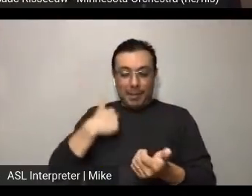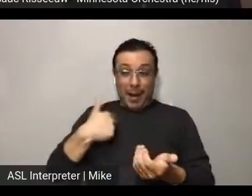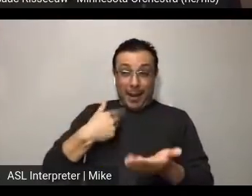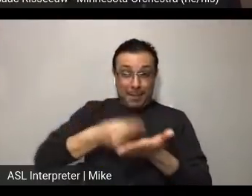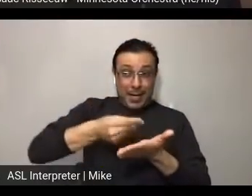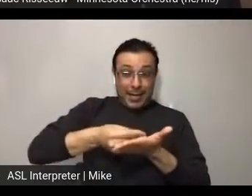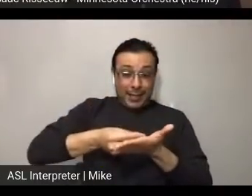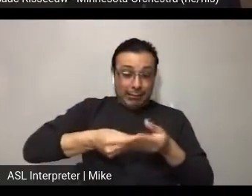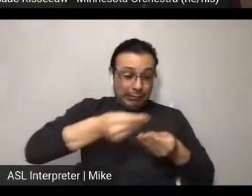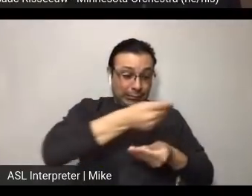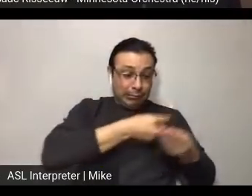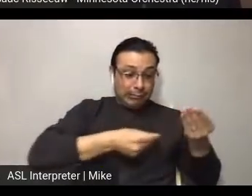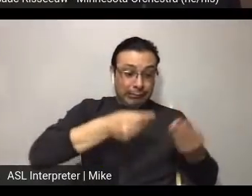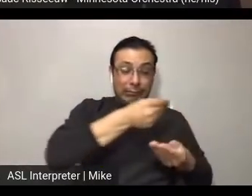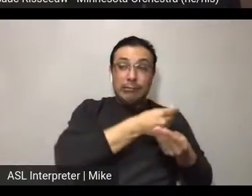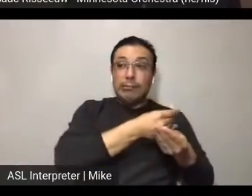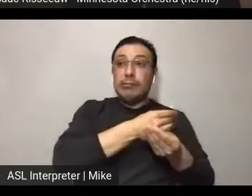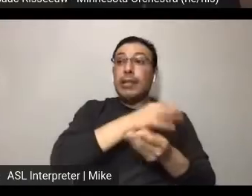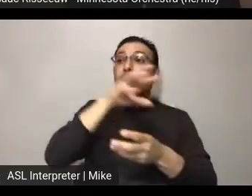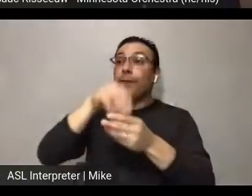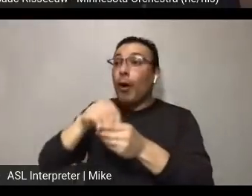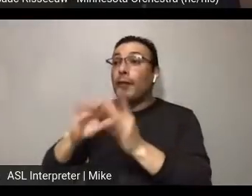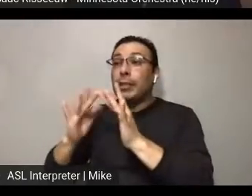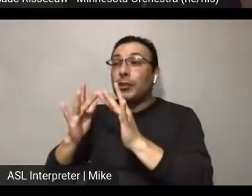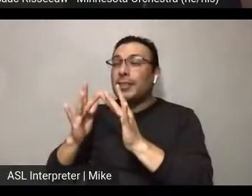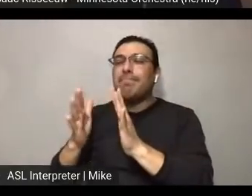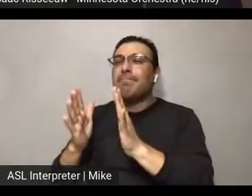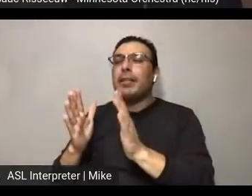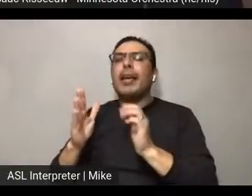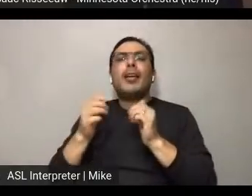figuring out what kind of programming we can do moving forward. How we